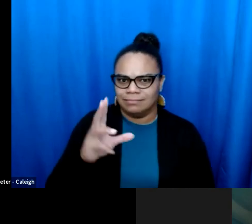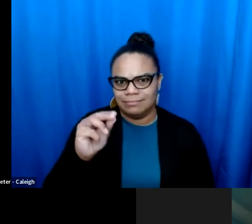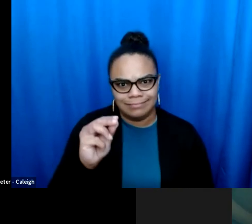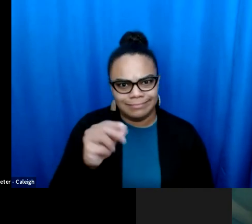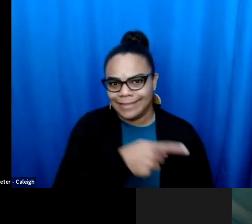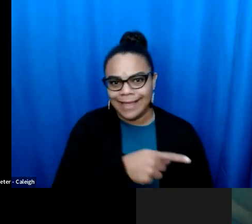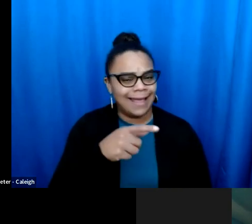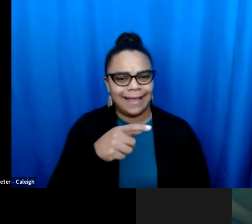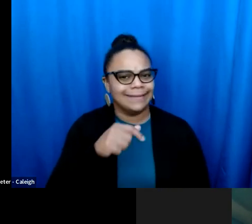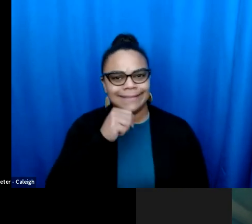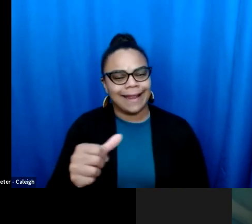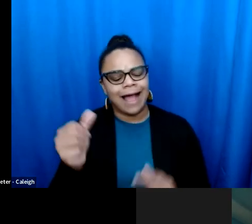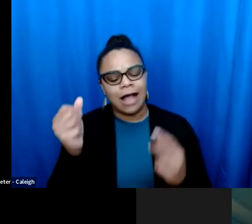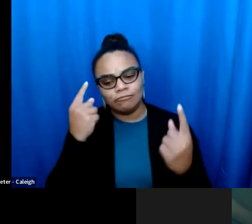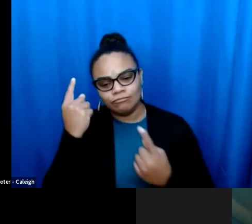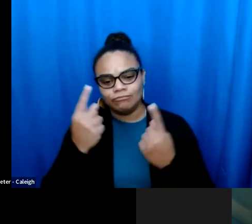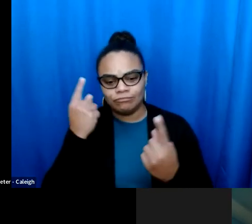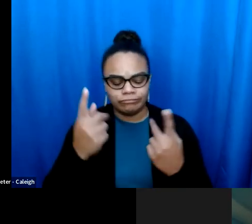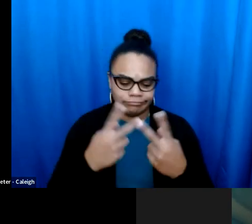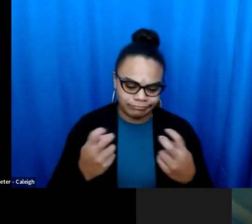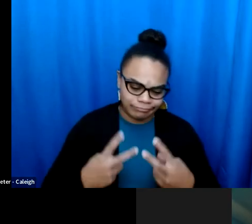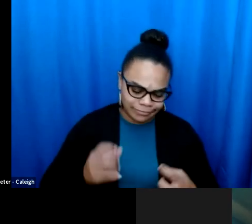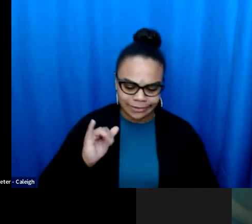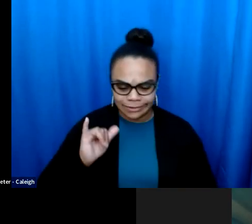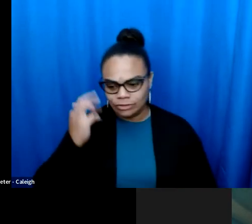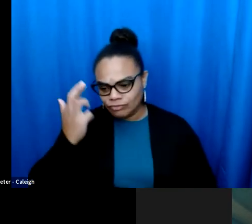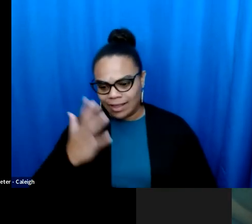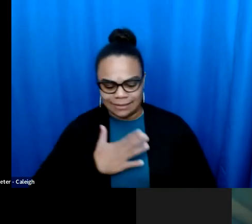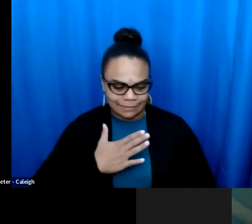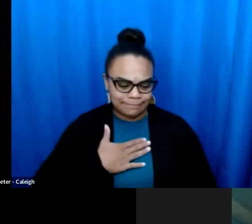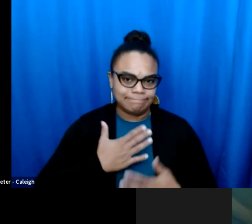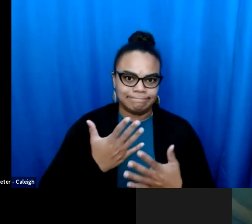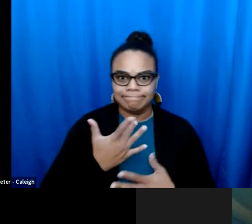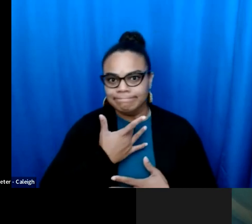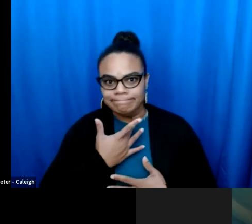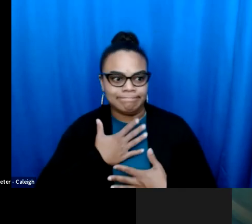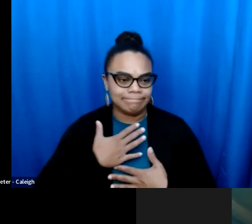unpopular things, perhaps we should stop taking away people's rights. That's not the lesson they took. They did not engage